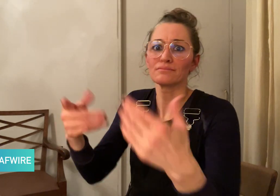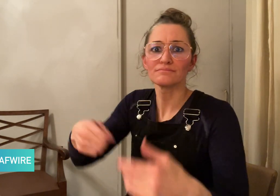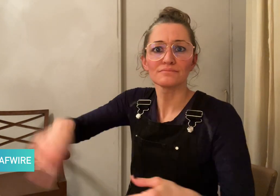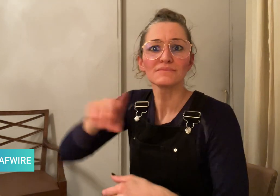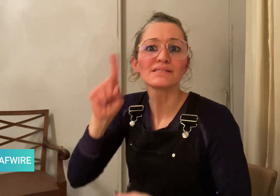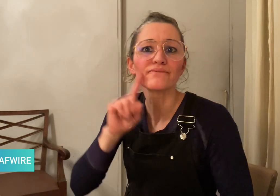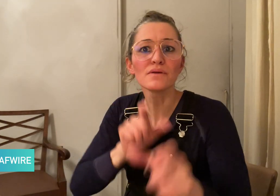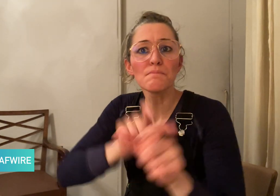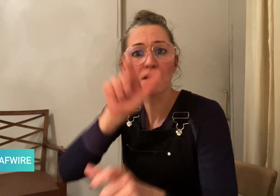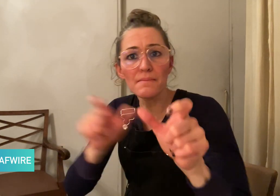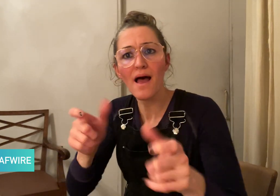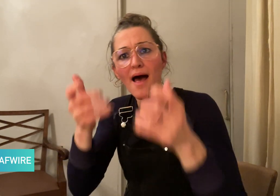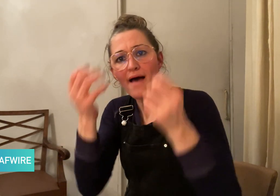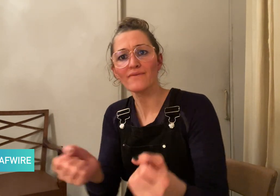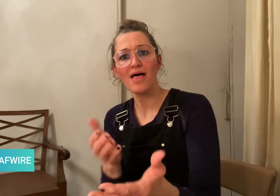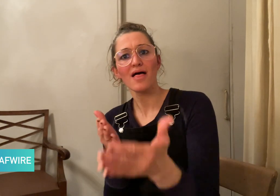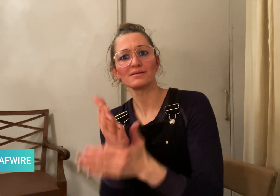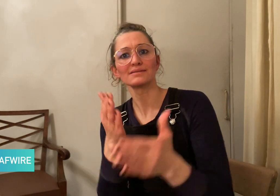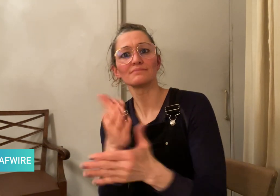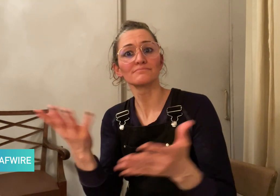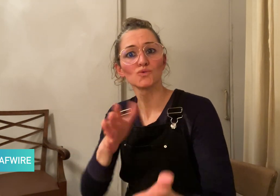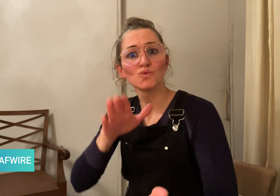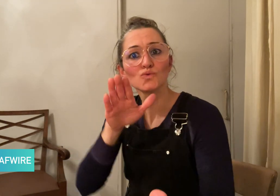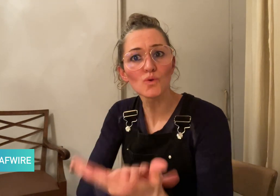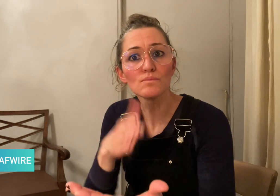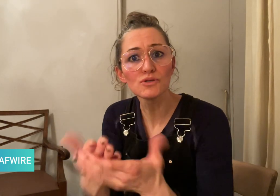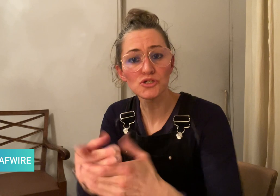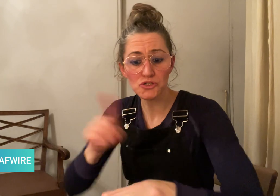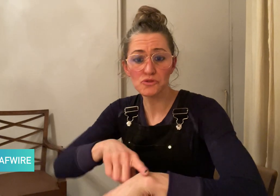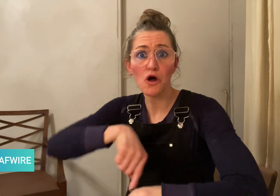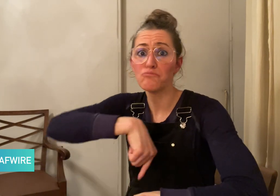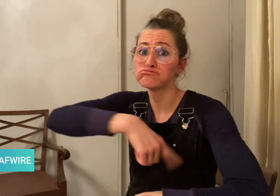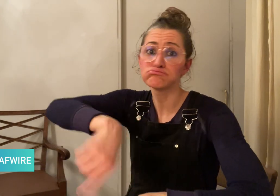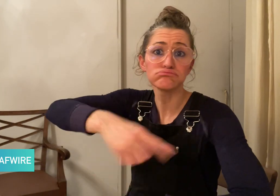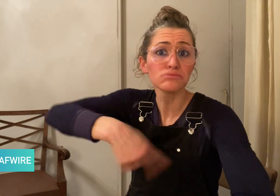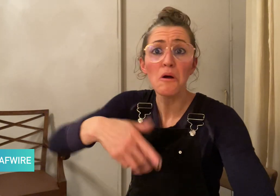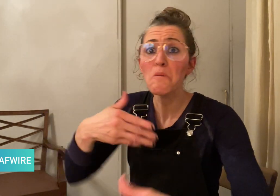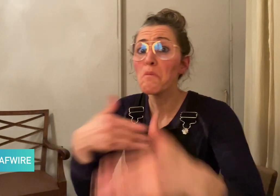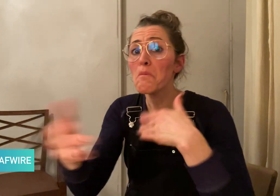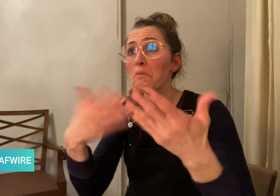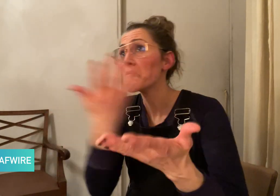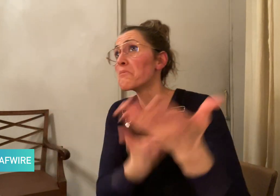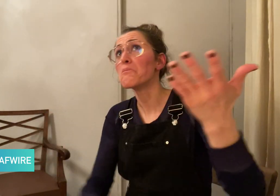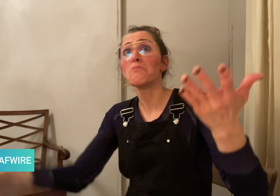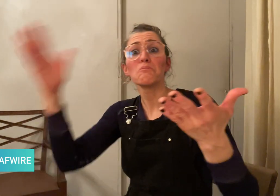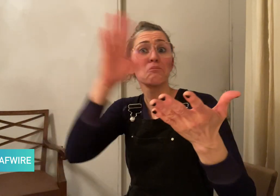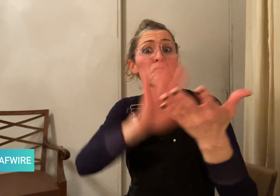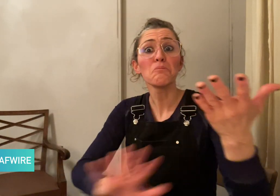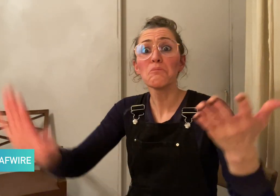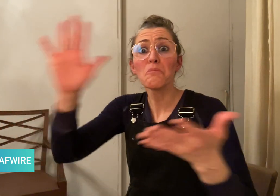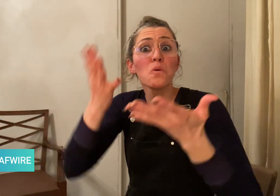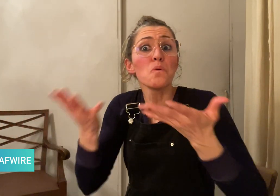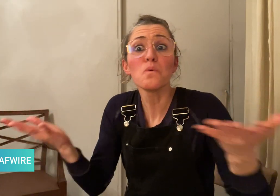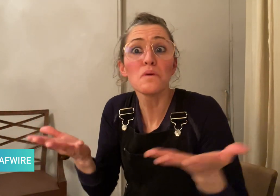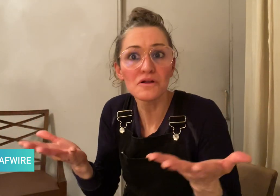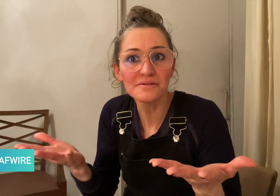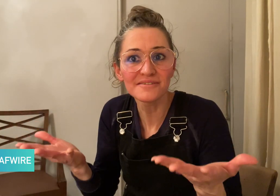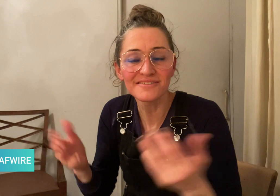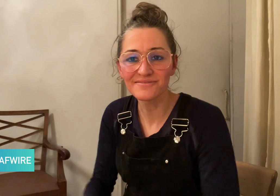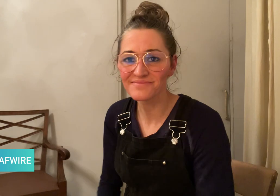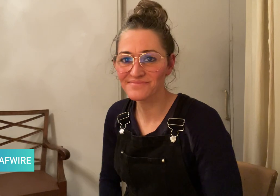to access interpreters anytime and anywhere.